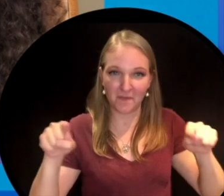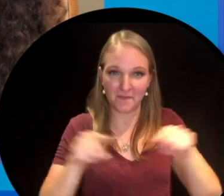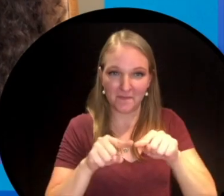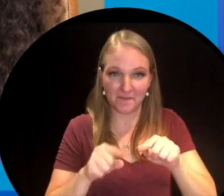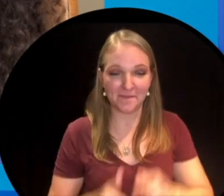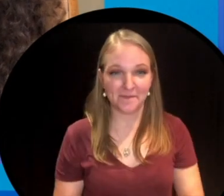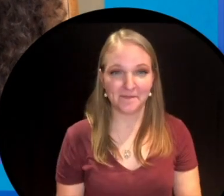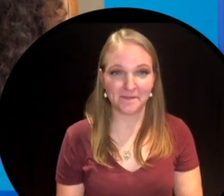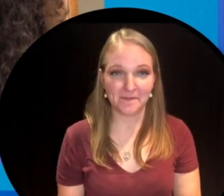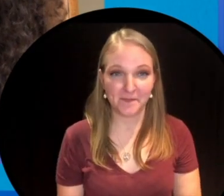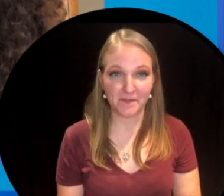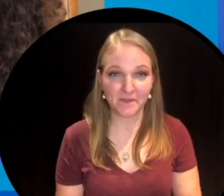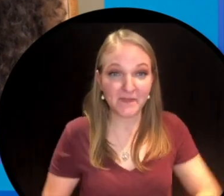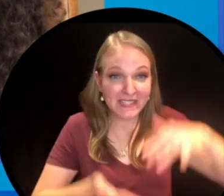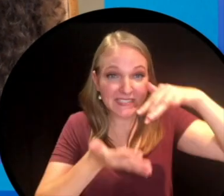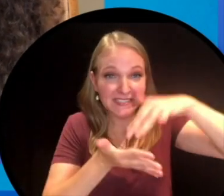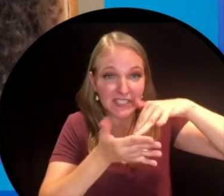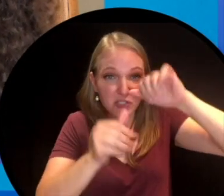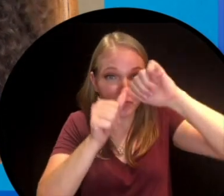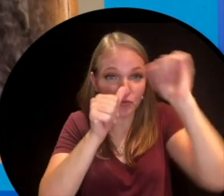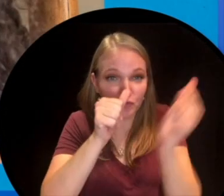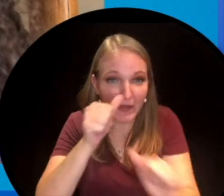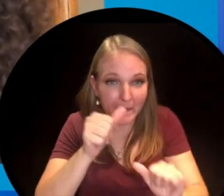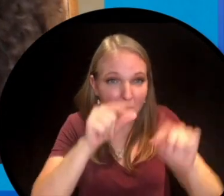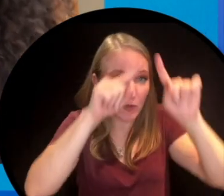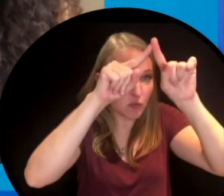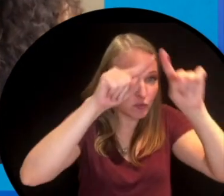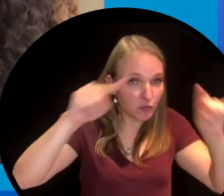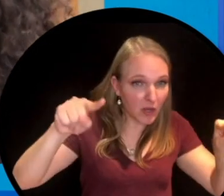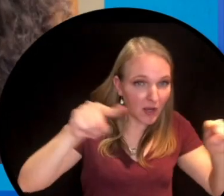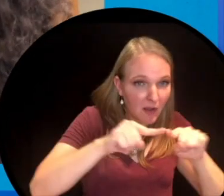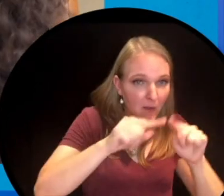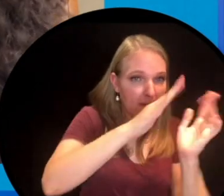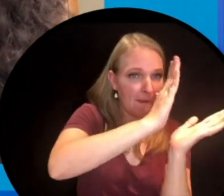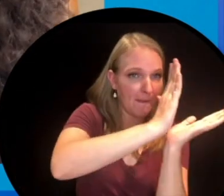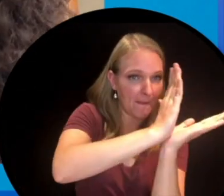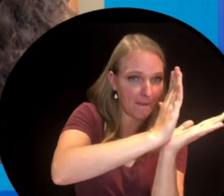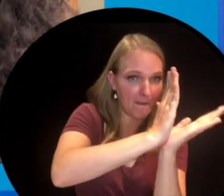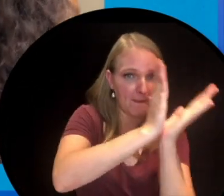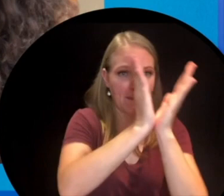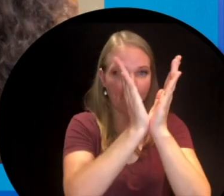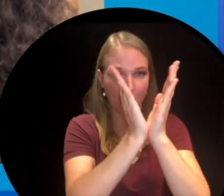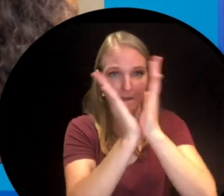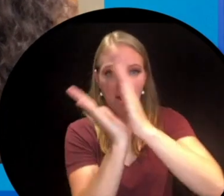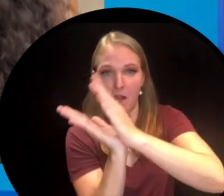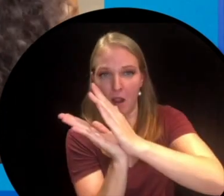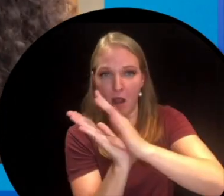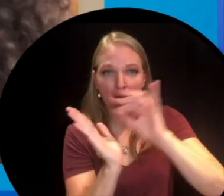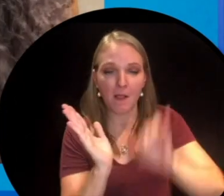is the beginning of a triangle. In studying triangles and playing with how we can use